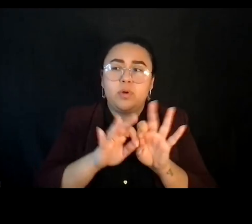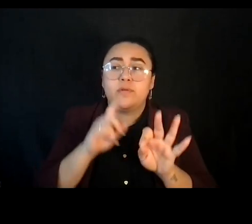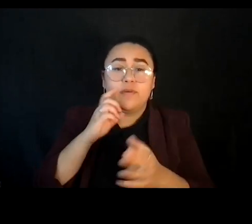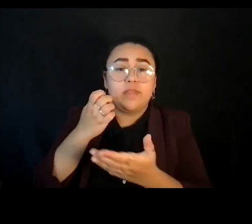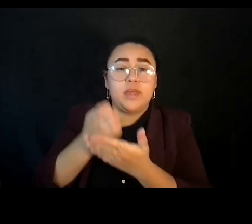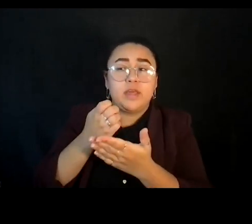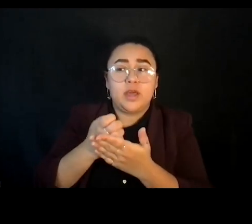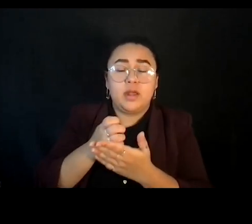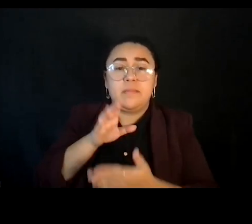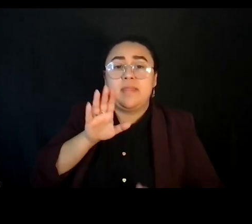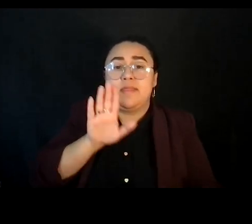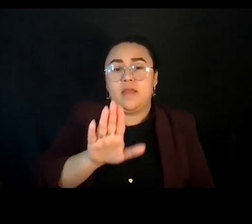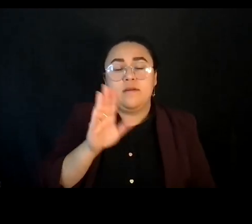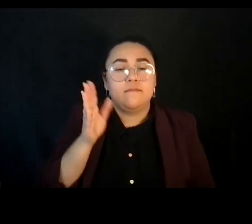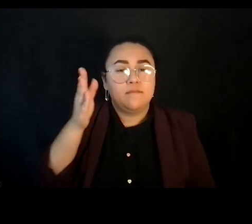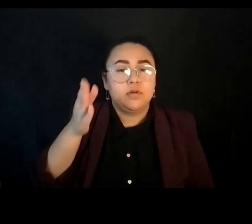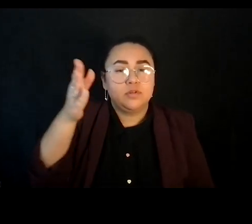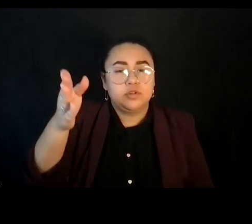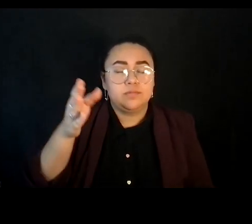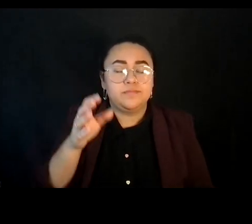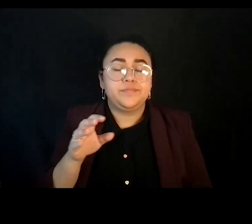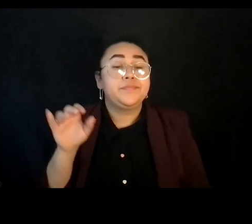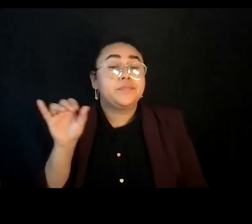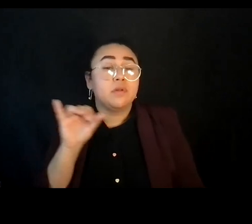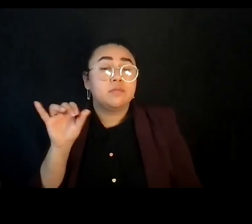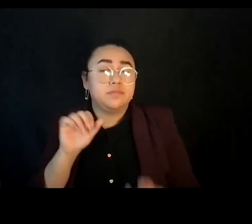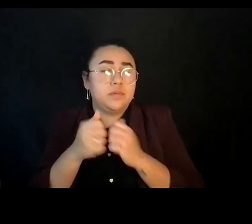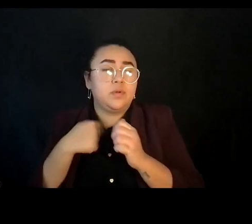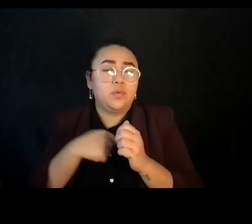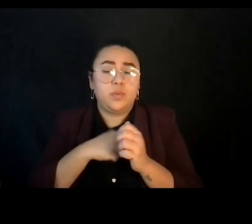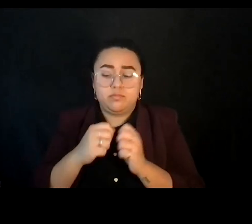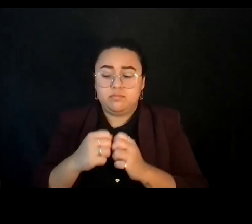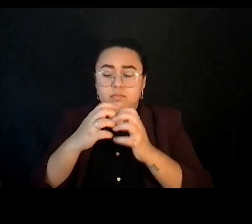And how do we build movements embedded with tangible belonging and solidarity practices